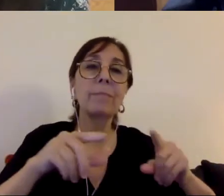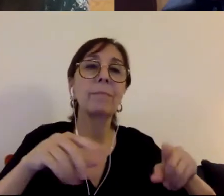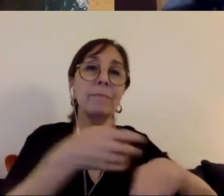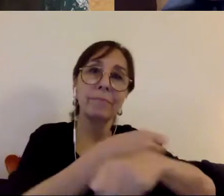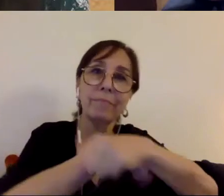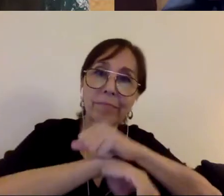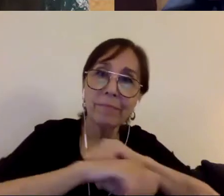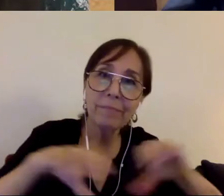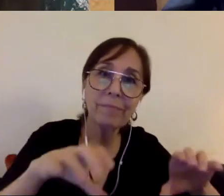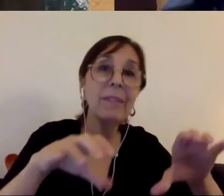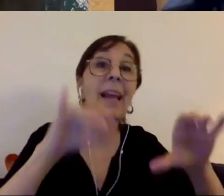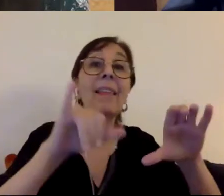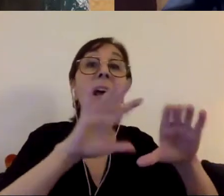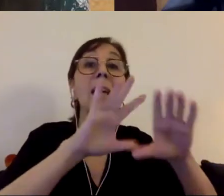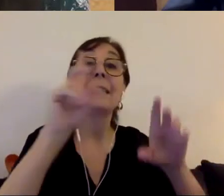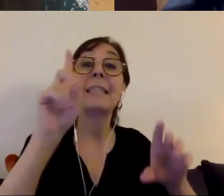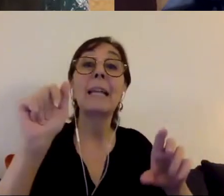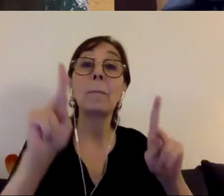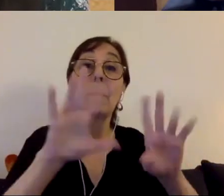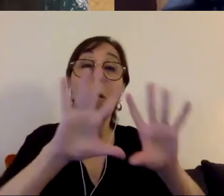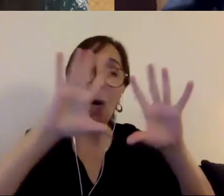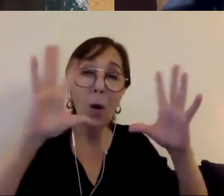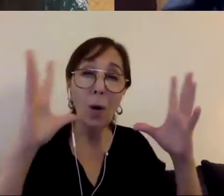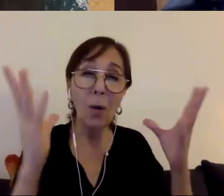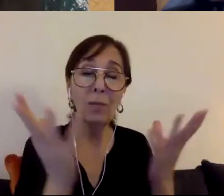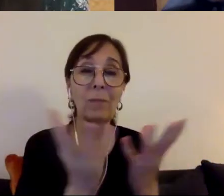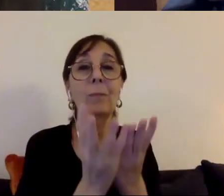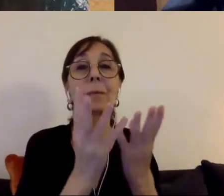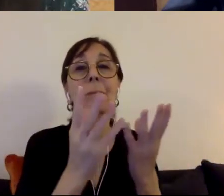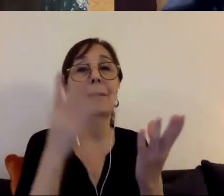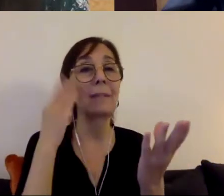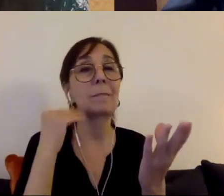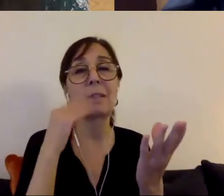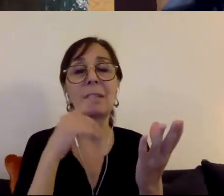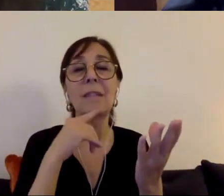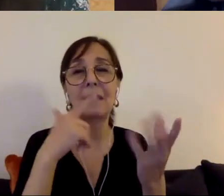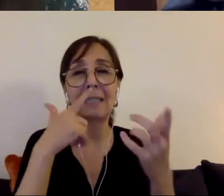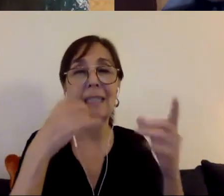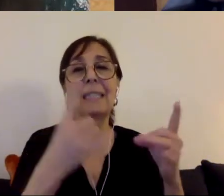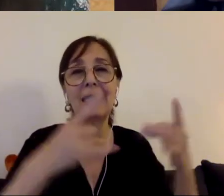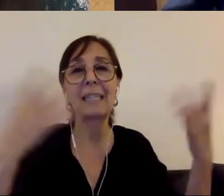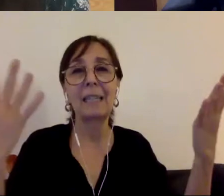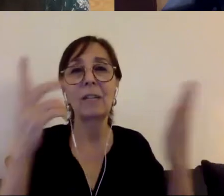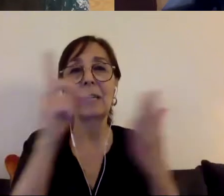the world we're experiencing significant discrimination and that that discrimination was